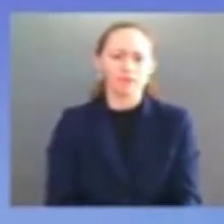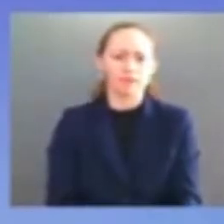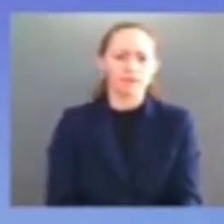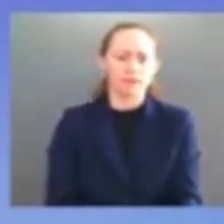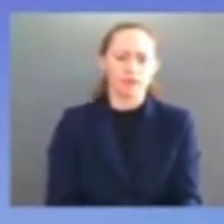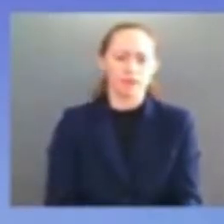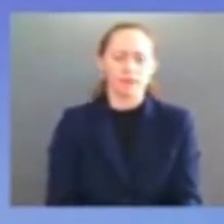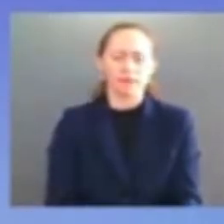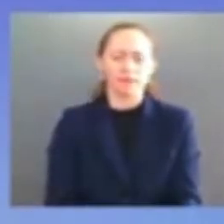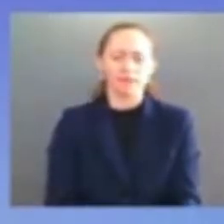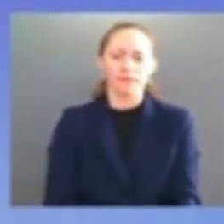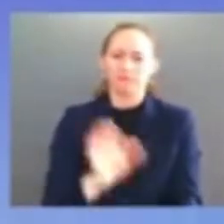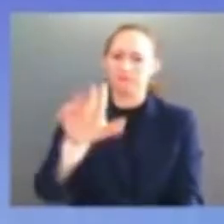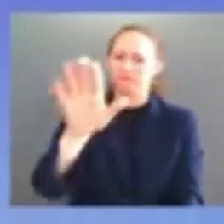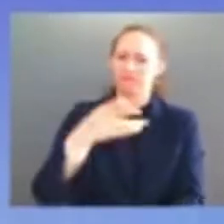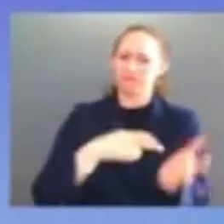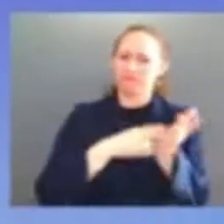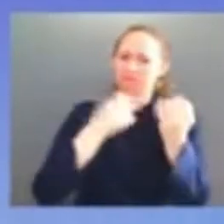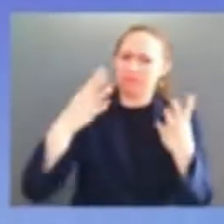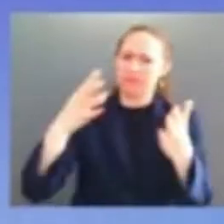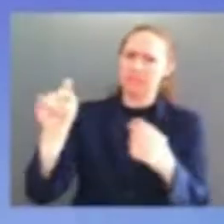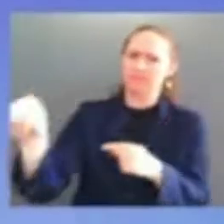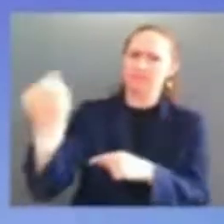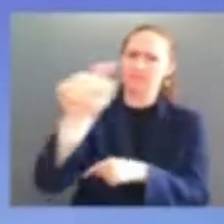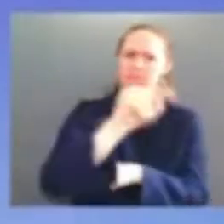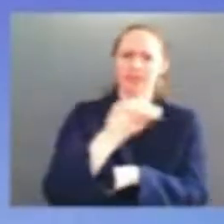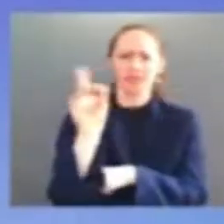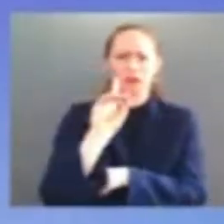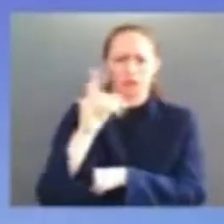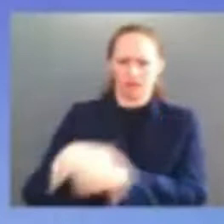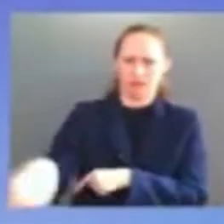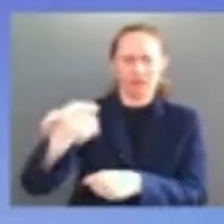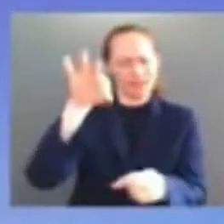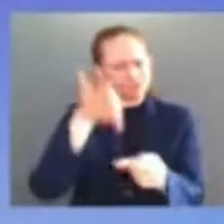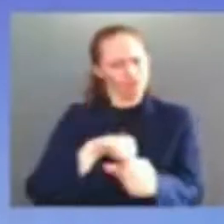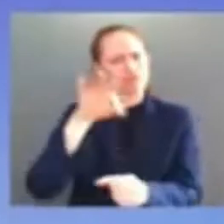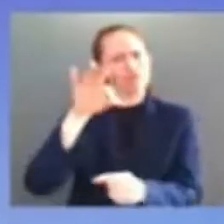voted for judge jackson and notwithstanding the harassment of the tax in the hearings